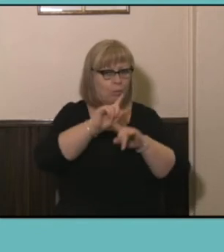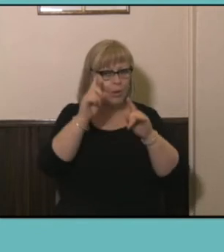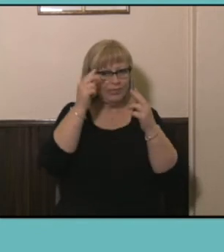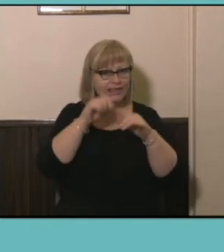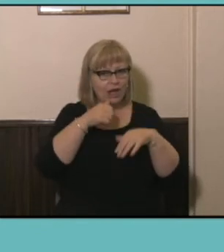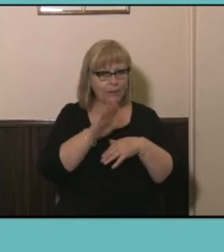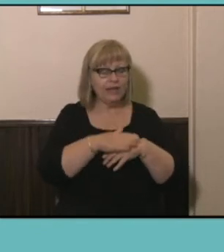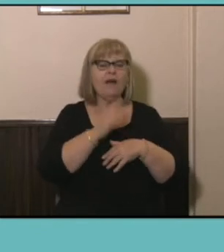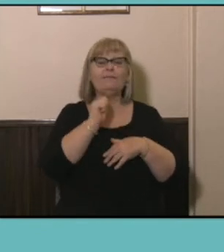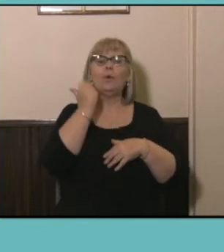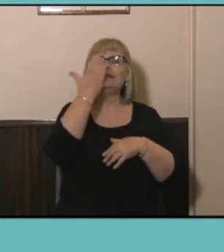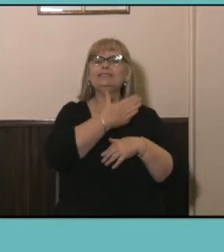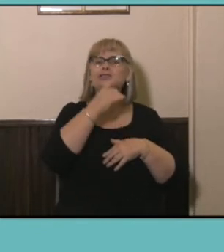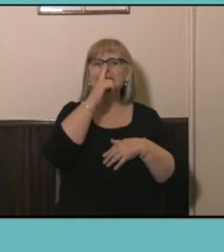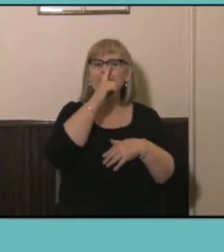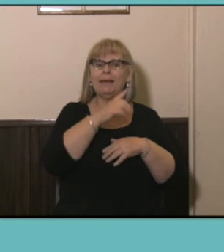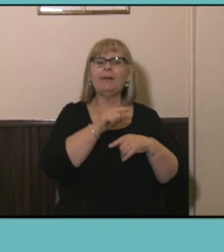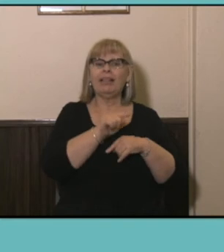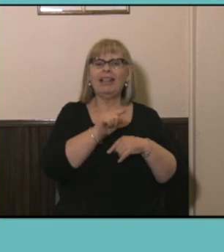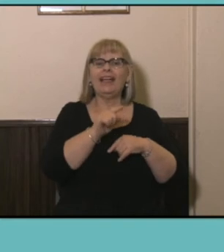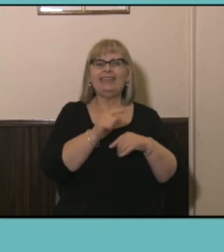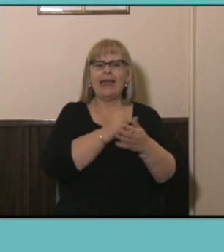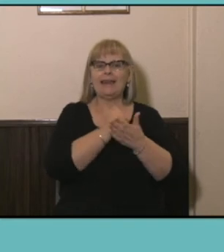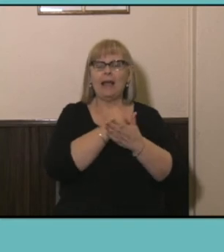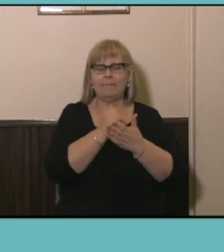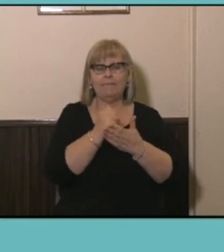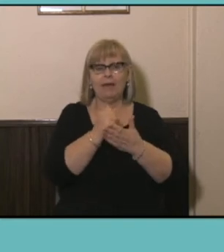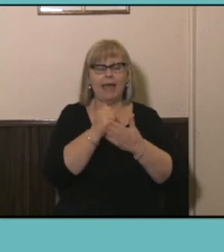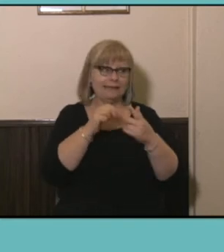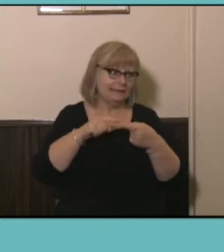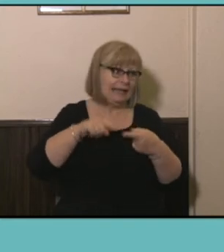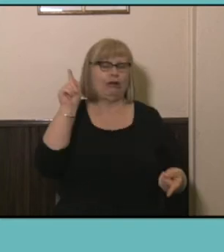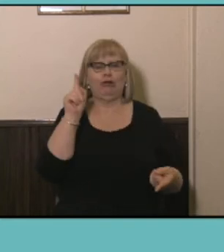indigenous people that figure has increased you know it's more than